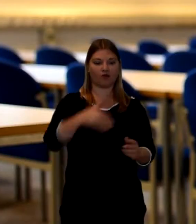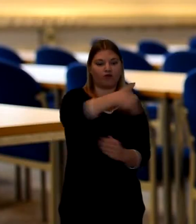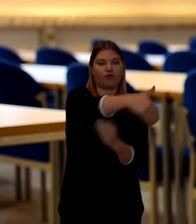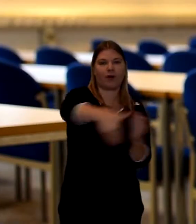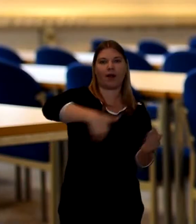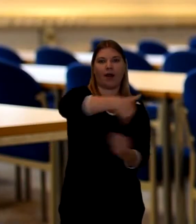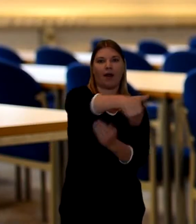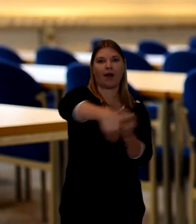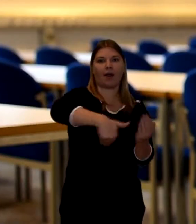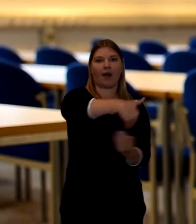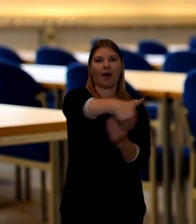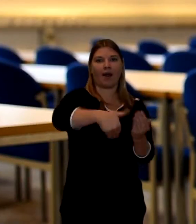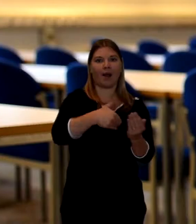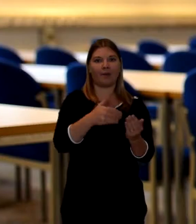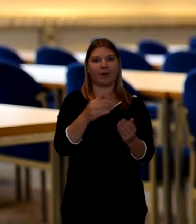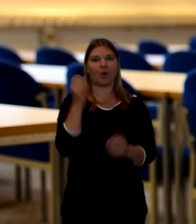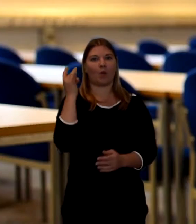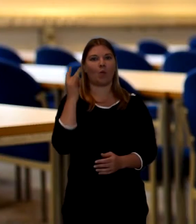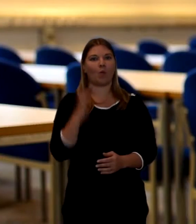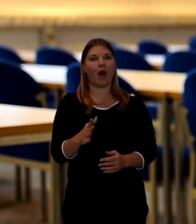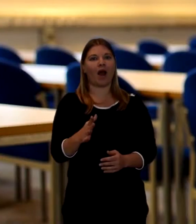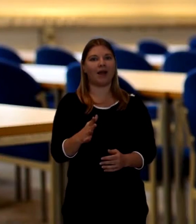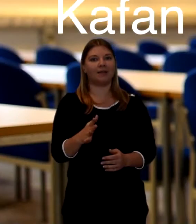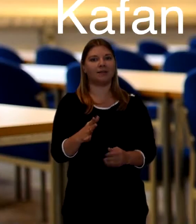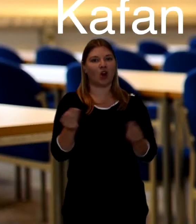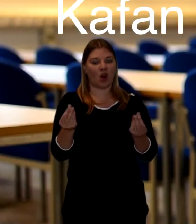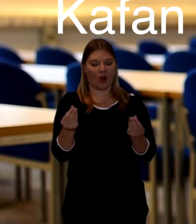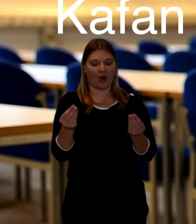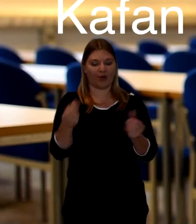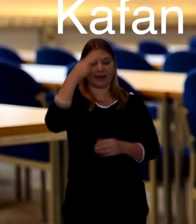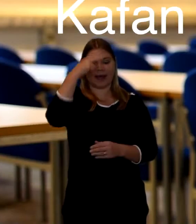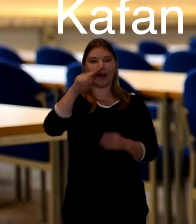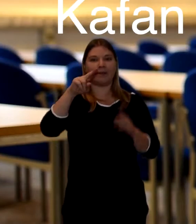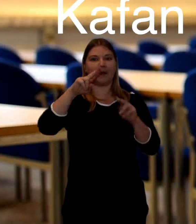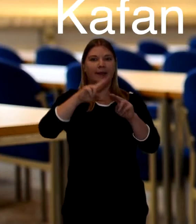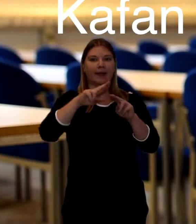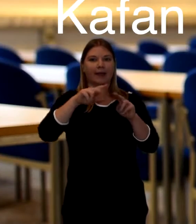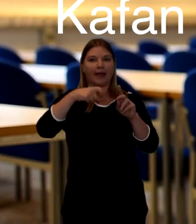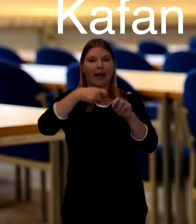the special shroud which is known as the kafan which is a white cloth